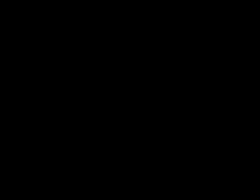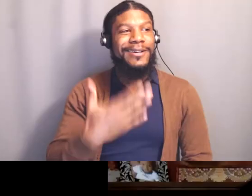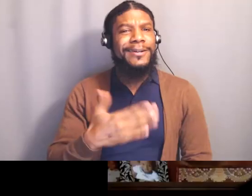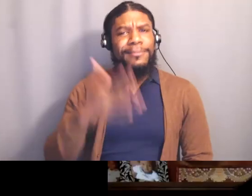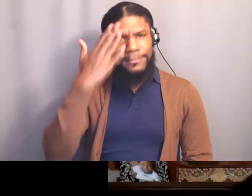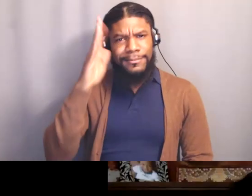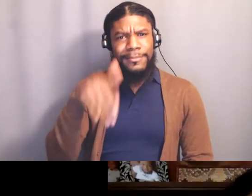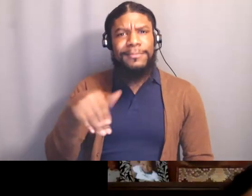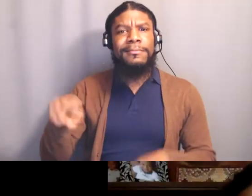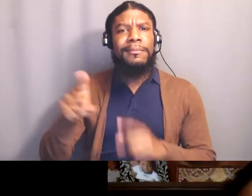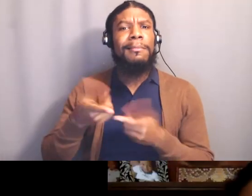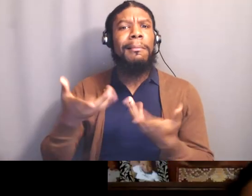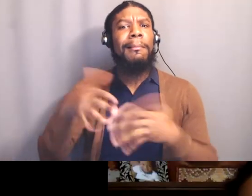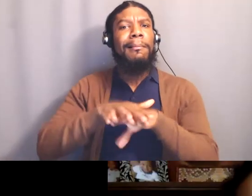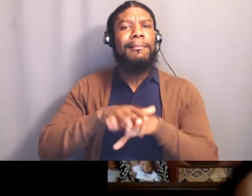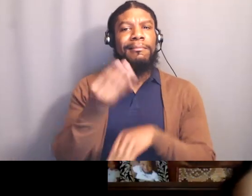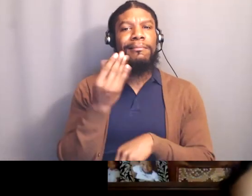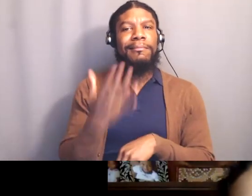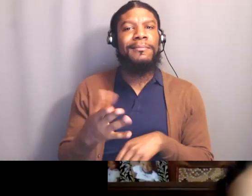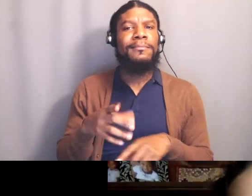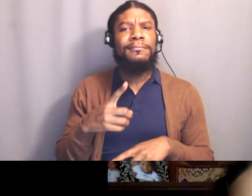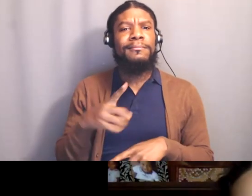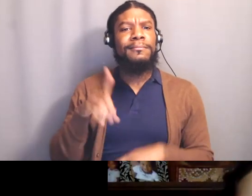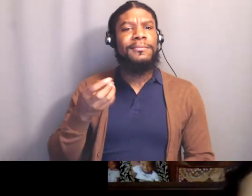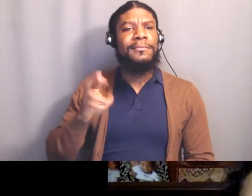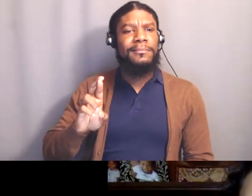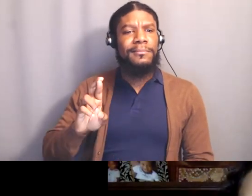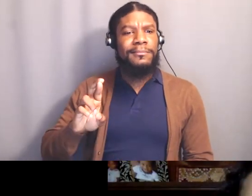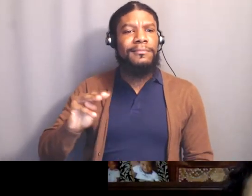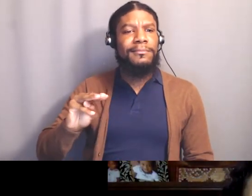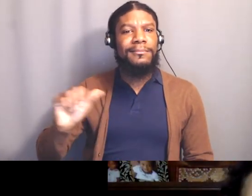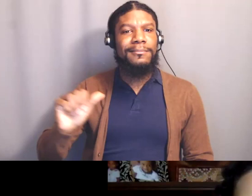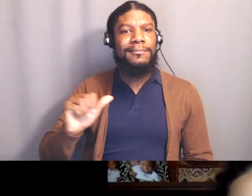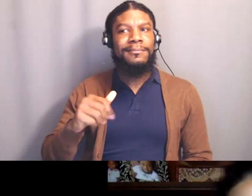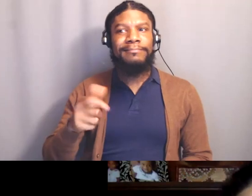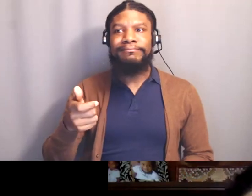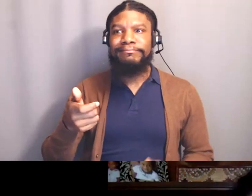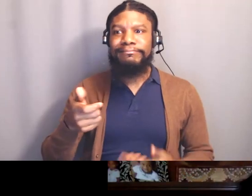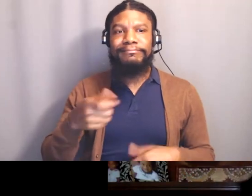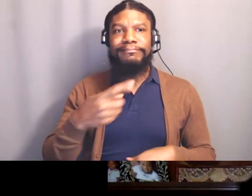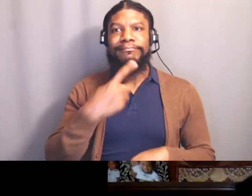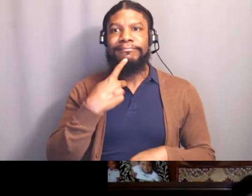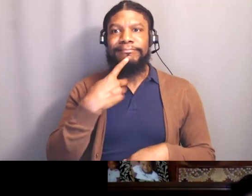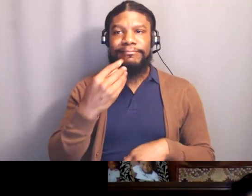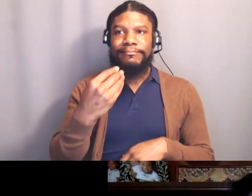Wasn't turning on the chat when it was saying turn on my video, so I turned my video on like,